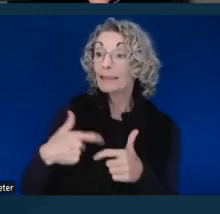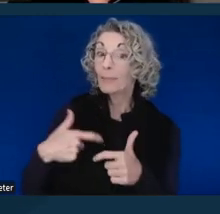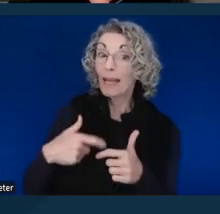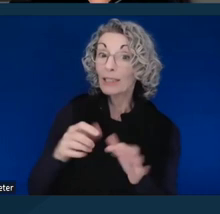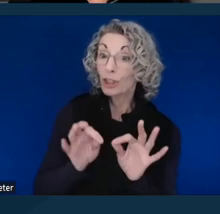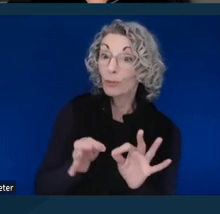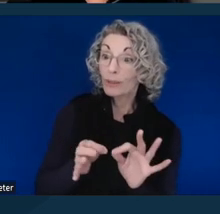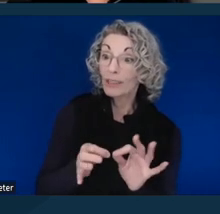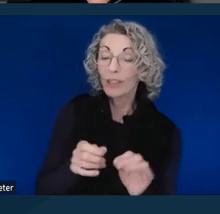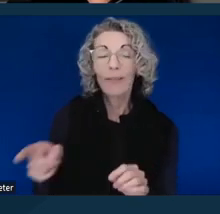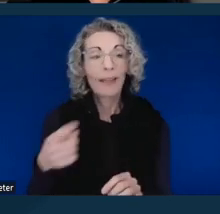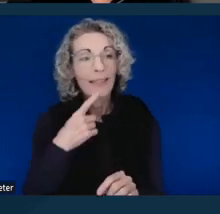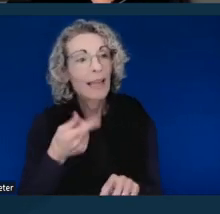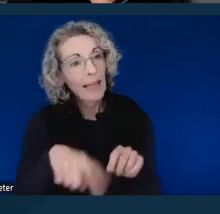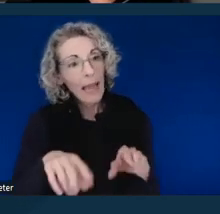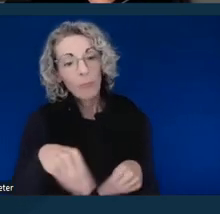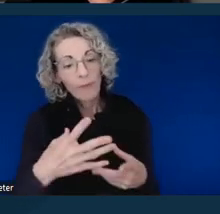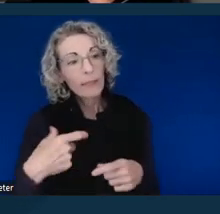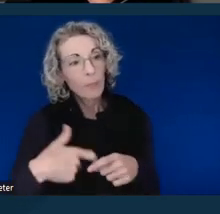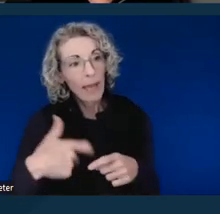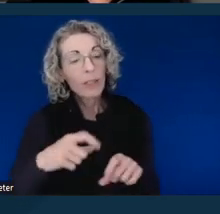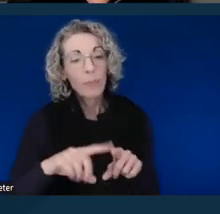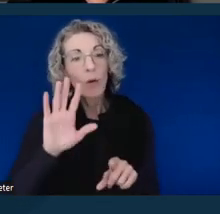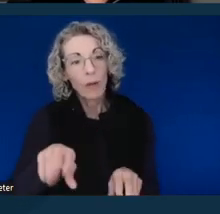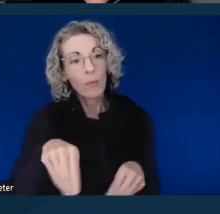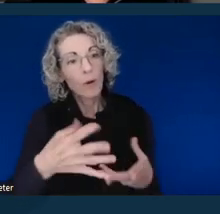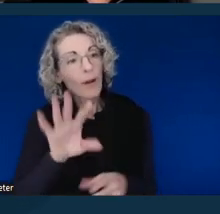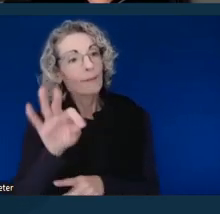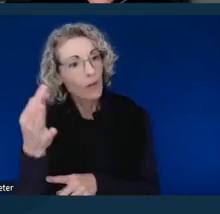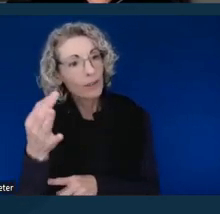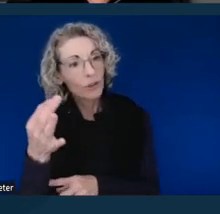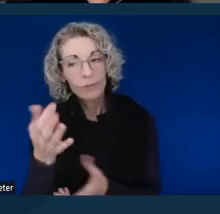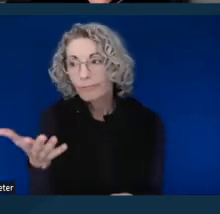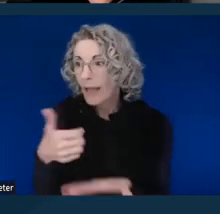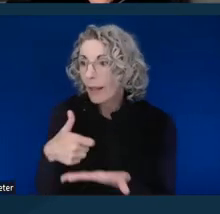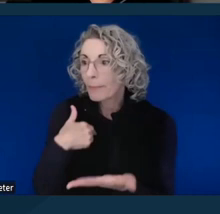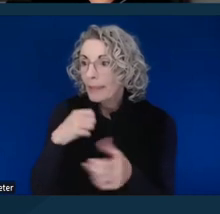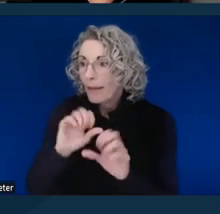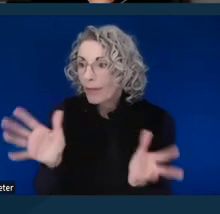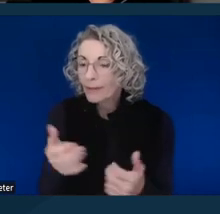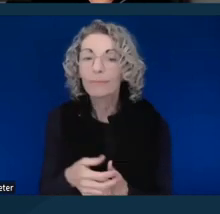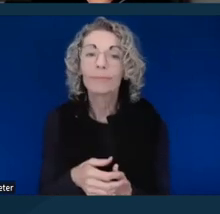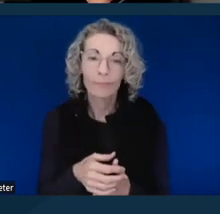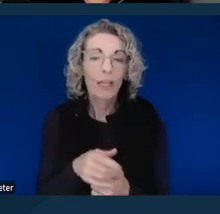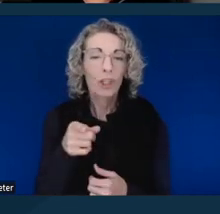and they say well we won't provide Spanish, but we'll provide you with French. Doesn't work. So, you need to push back on that.